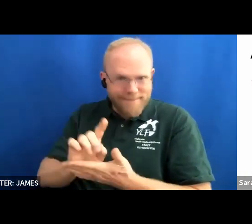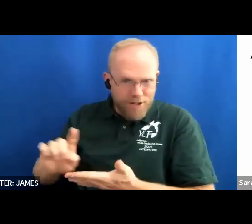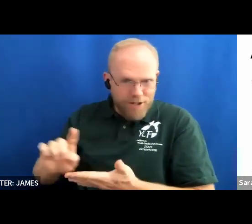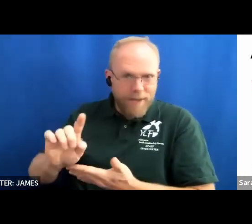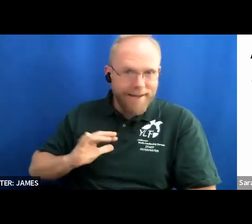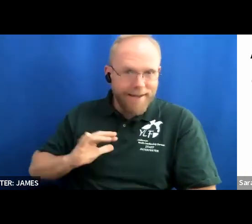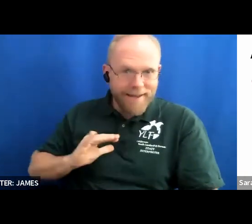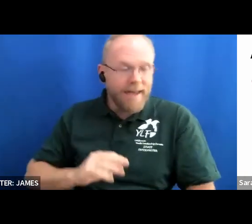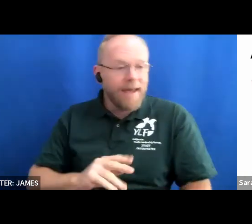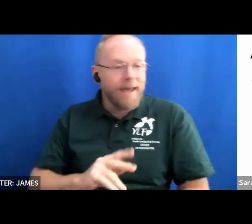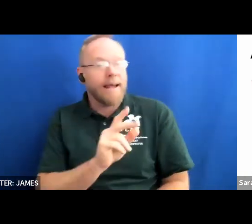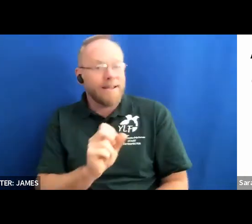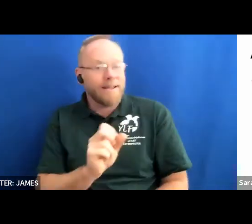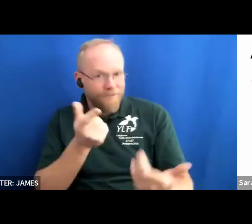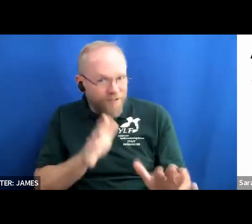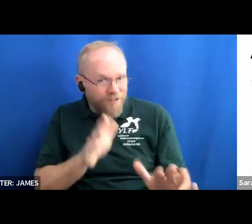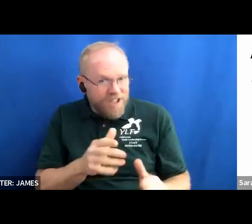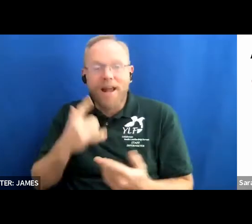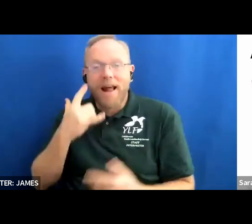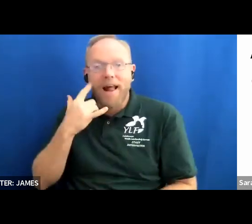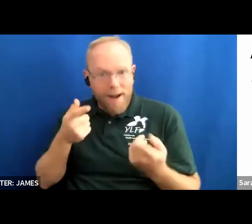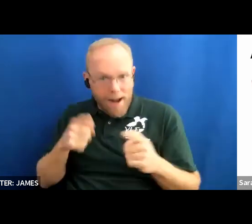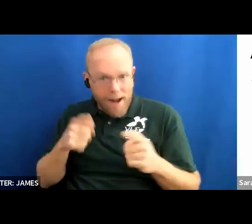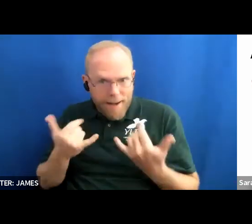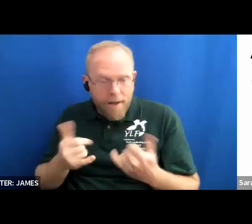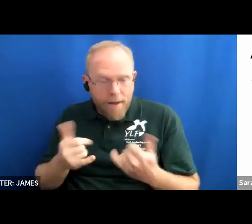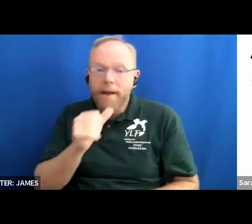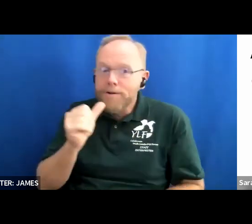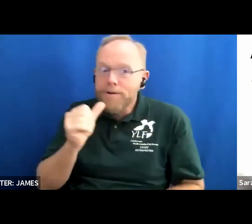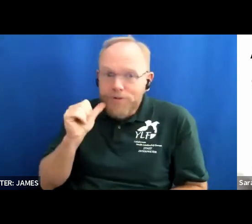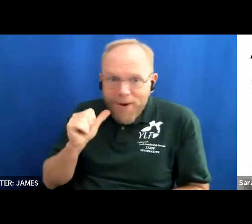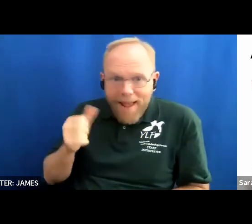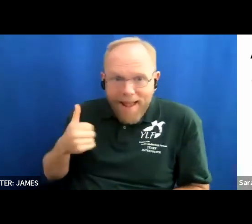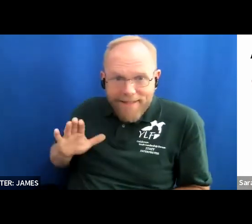theirs going on this week i know arizona's got theirs so i know everybody is busy and we really